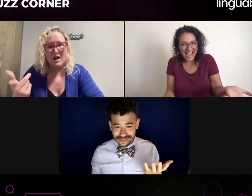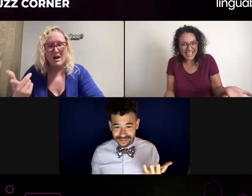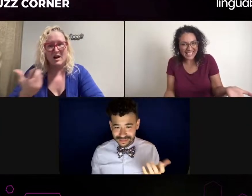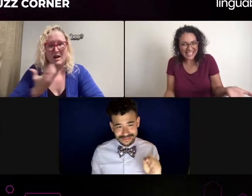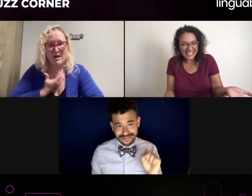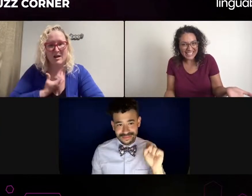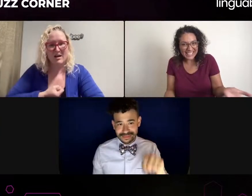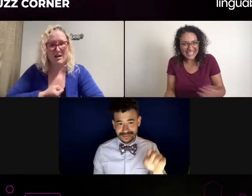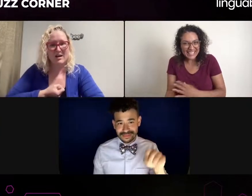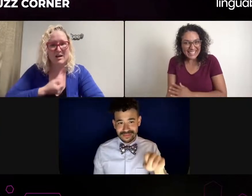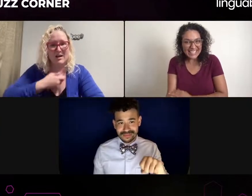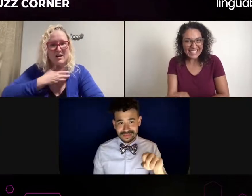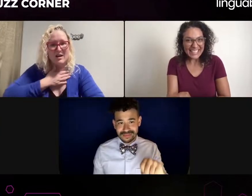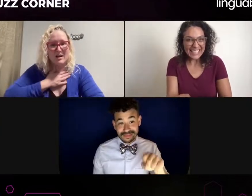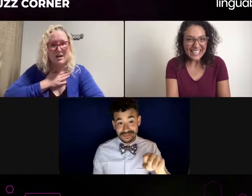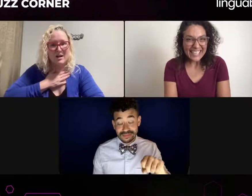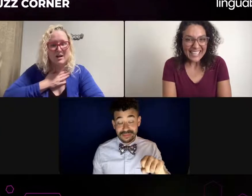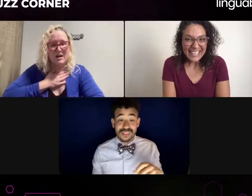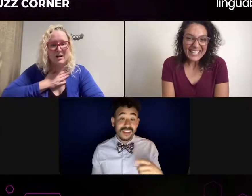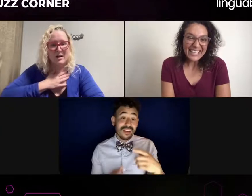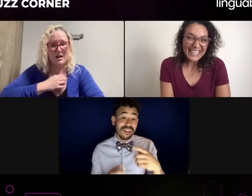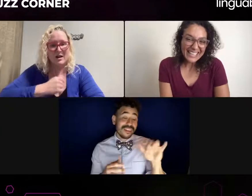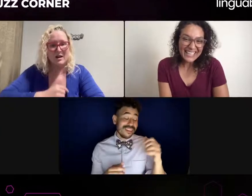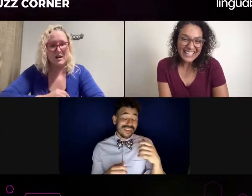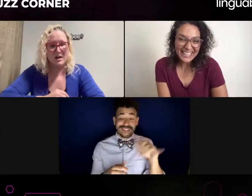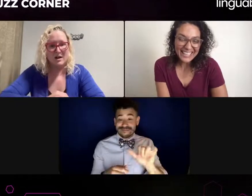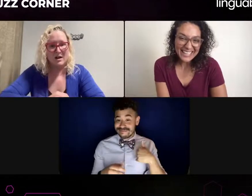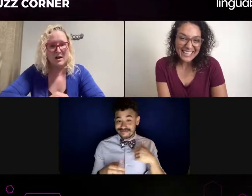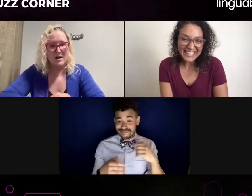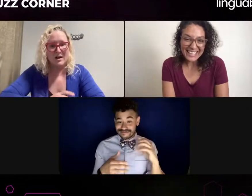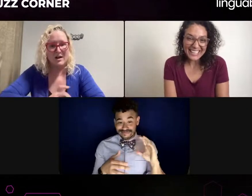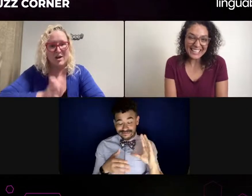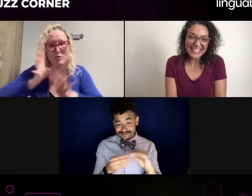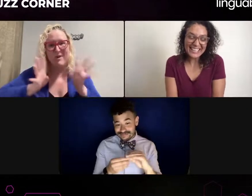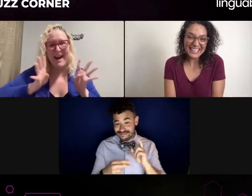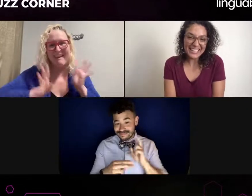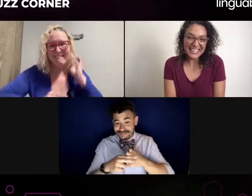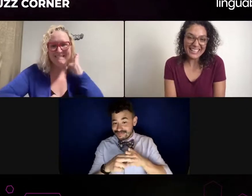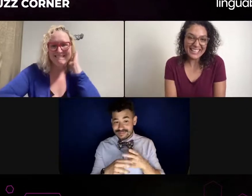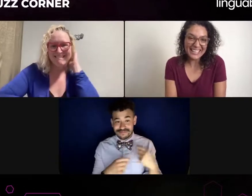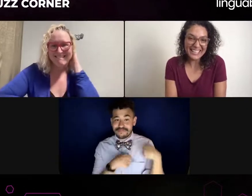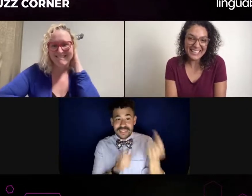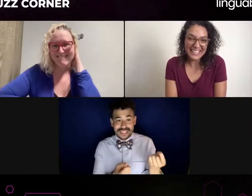or if I'm just acting, I don't want an interpreter to speak for me. I don't want to depend on the interpreter at all.